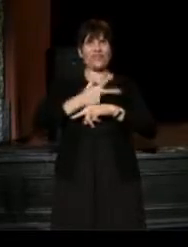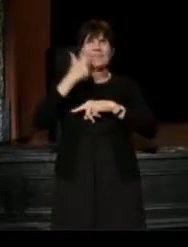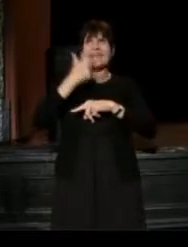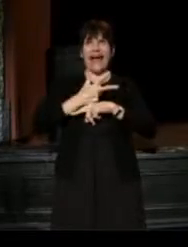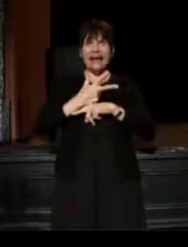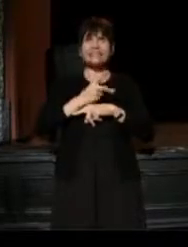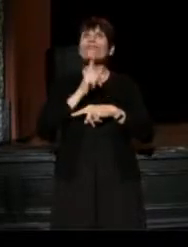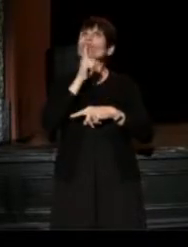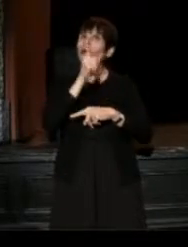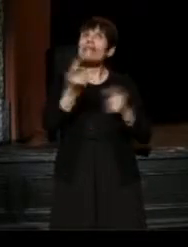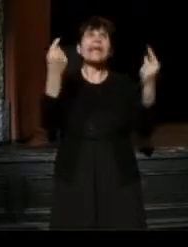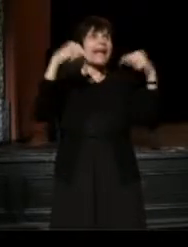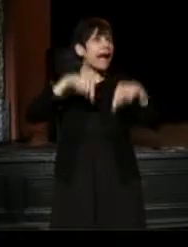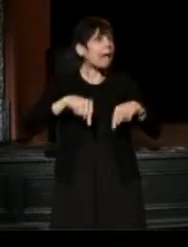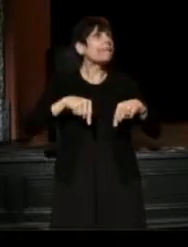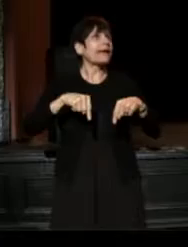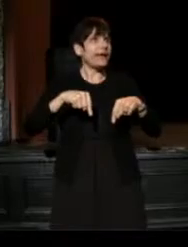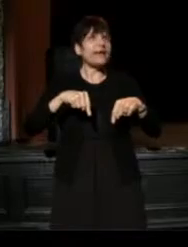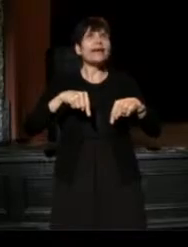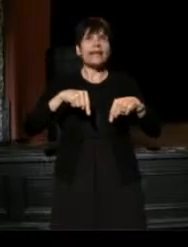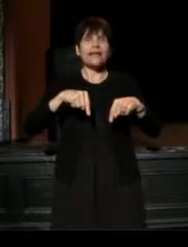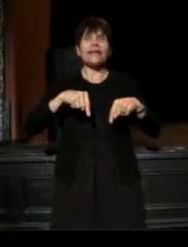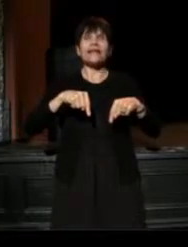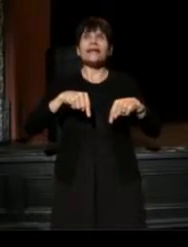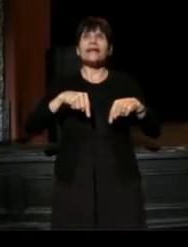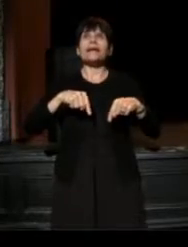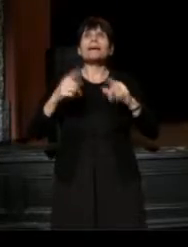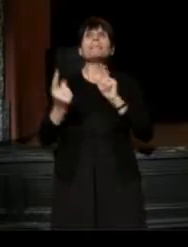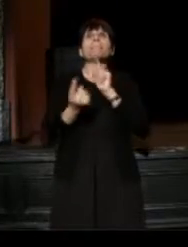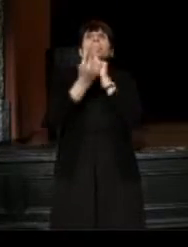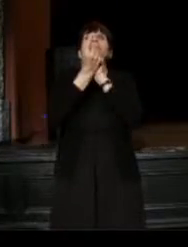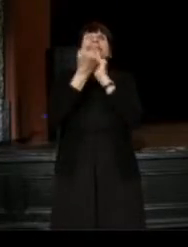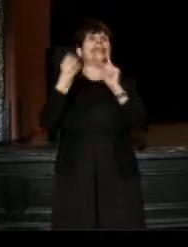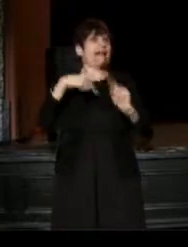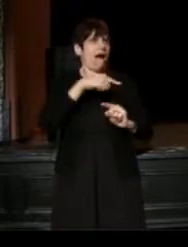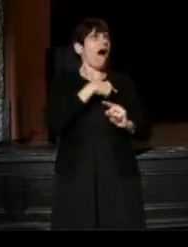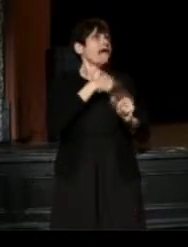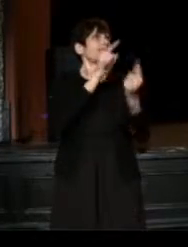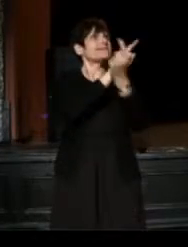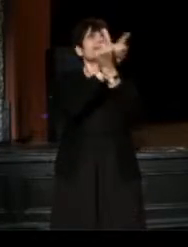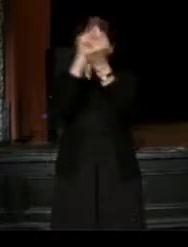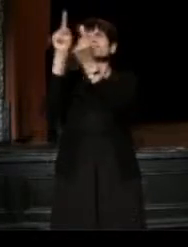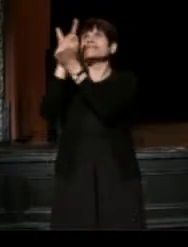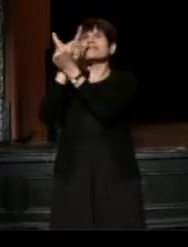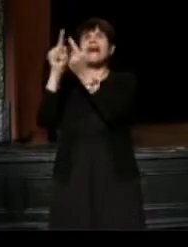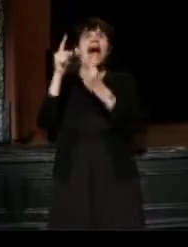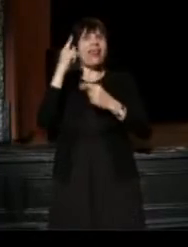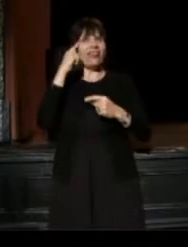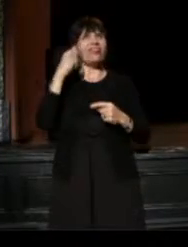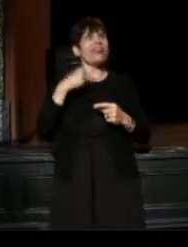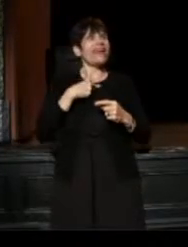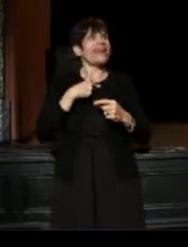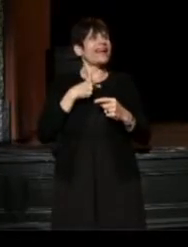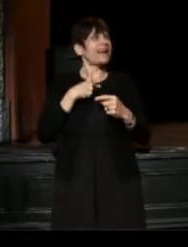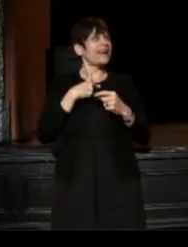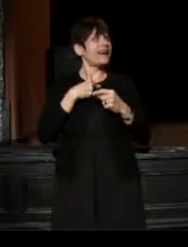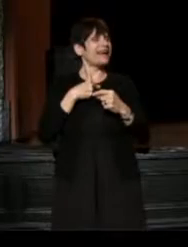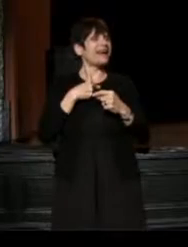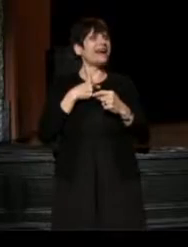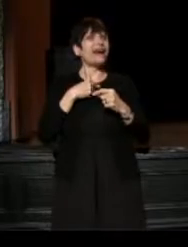for really coming in, meeting us, and I think our Councilman made it pretty clear,